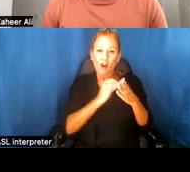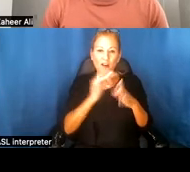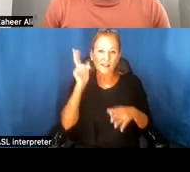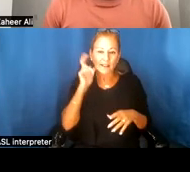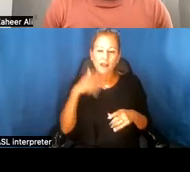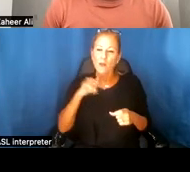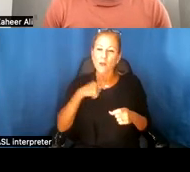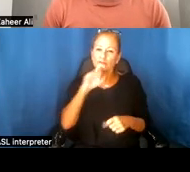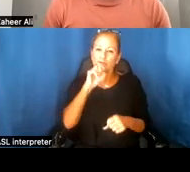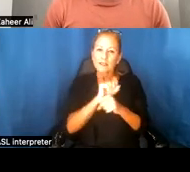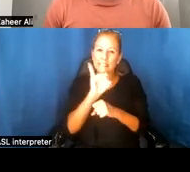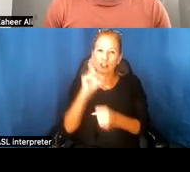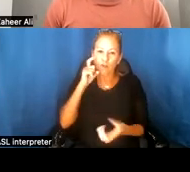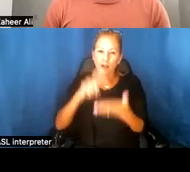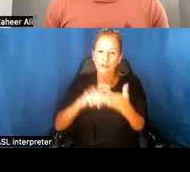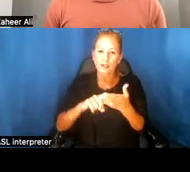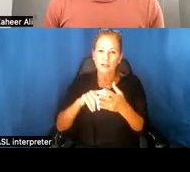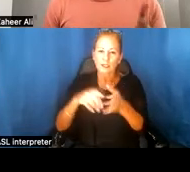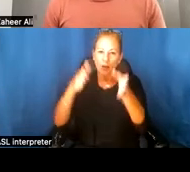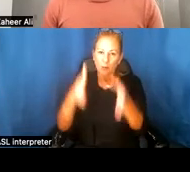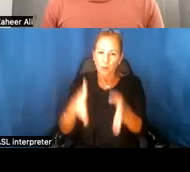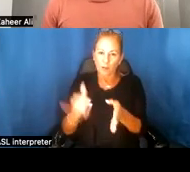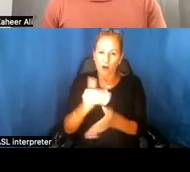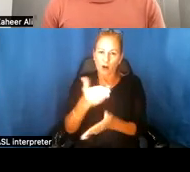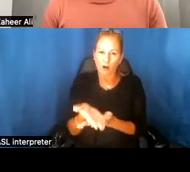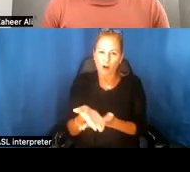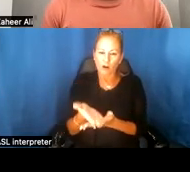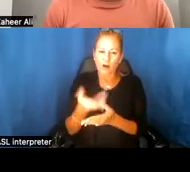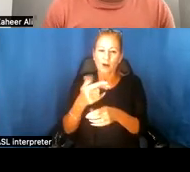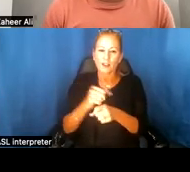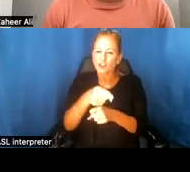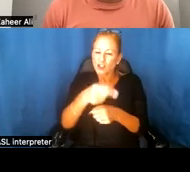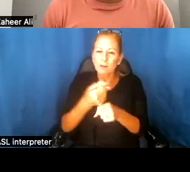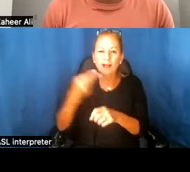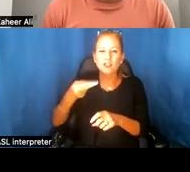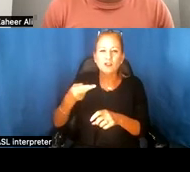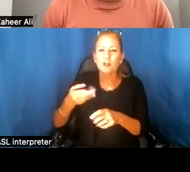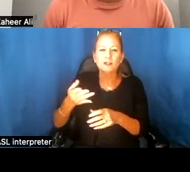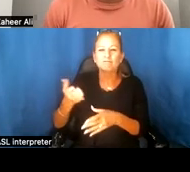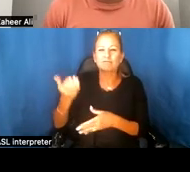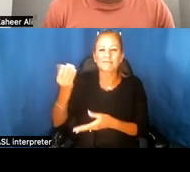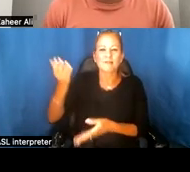that people like Shahana had made history long before the New York Times' headline,